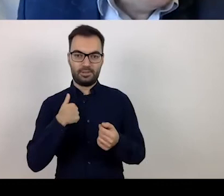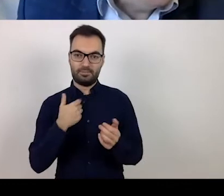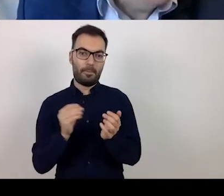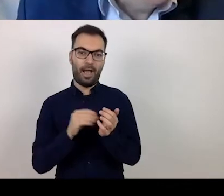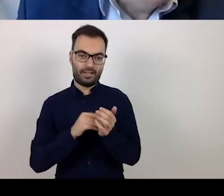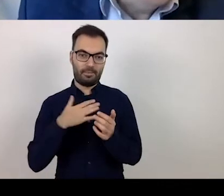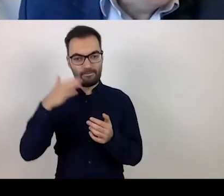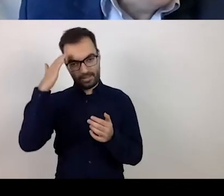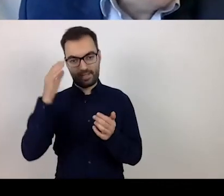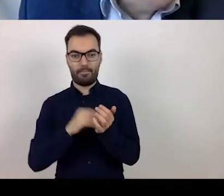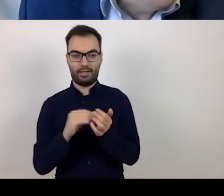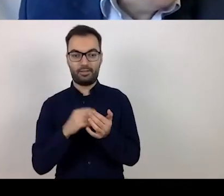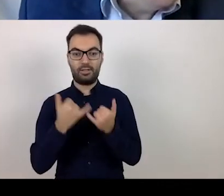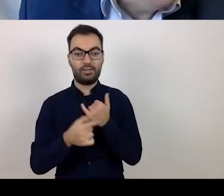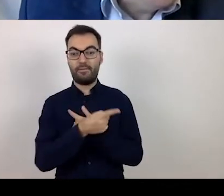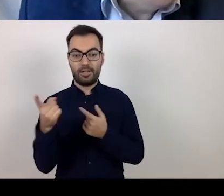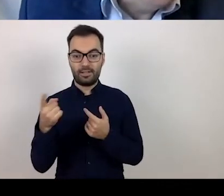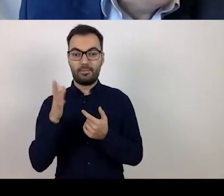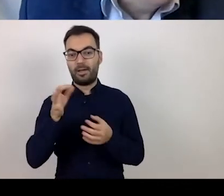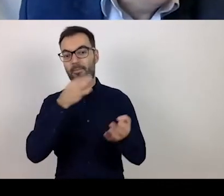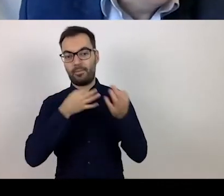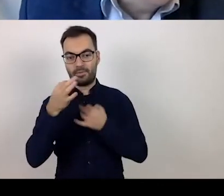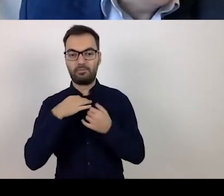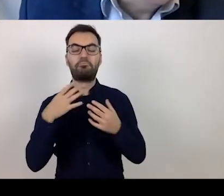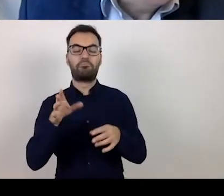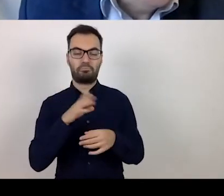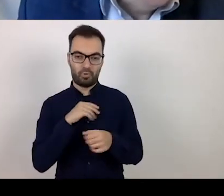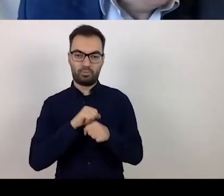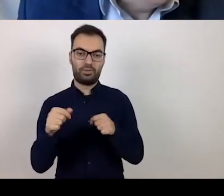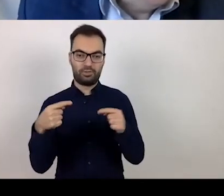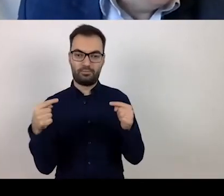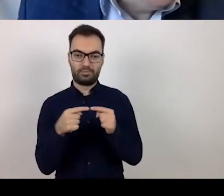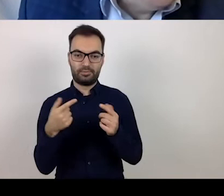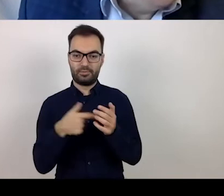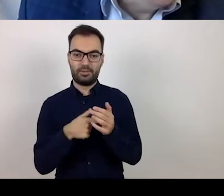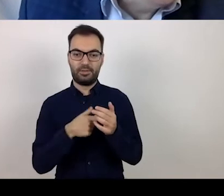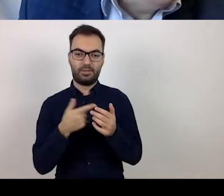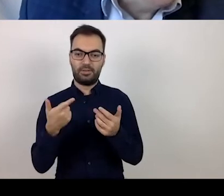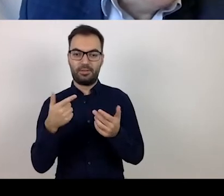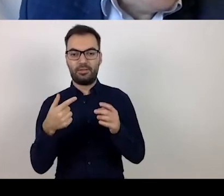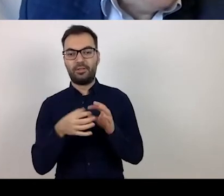So, if there are any questions, which may also concern some formal issues